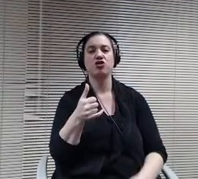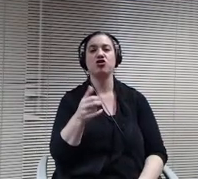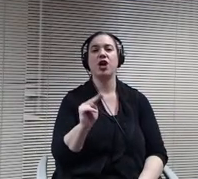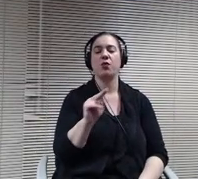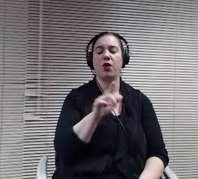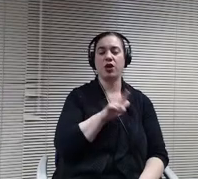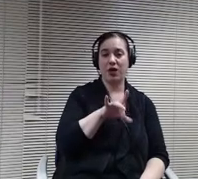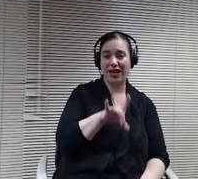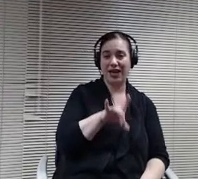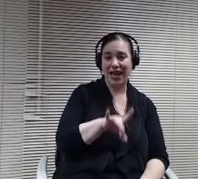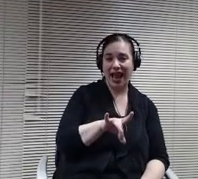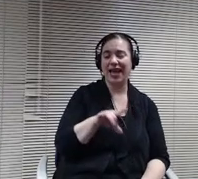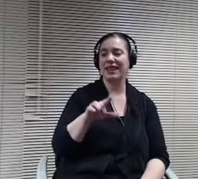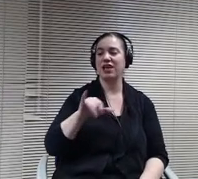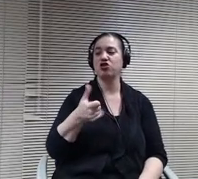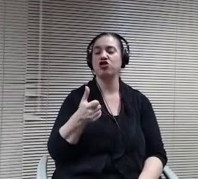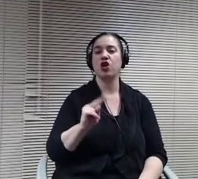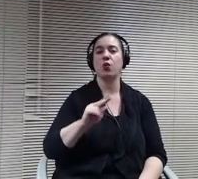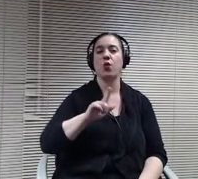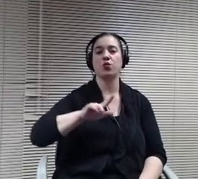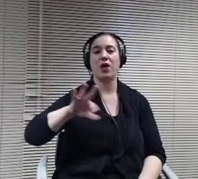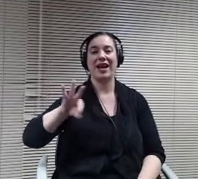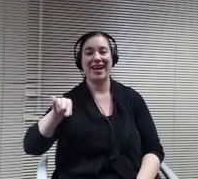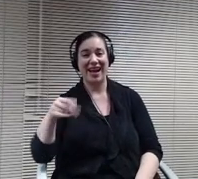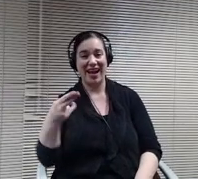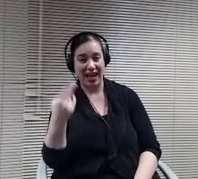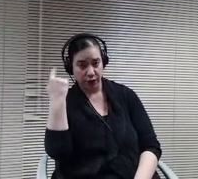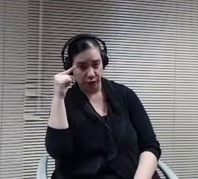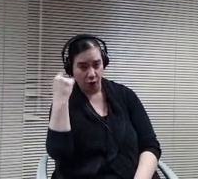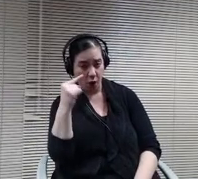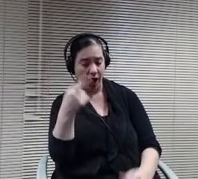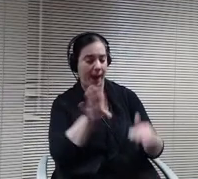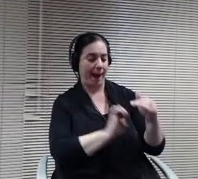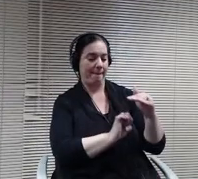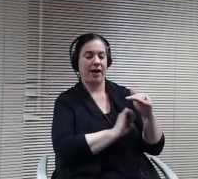For elementary teachers, including a learning teachers to